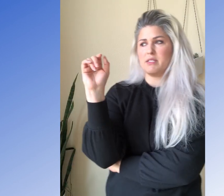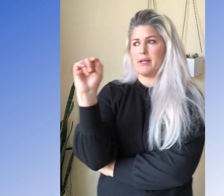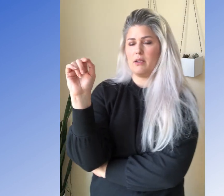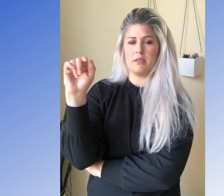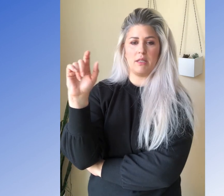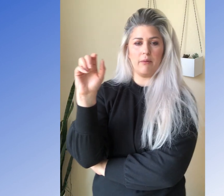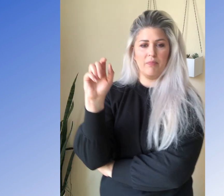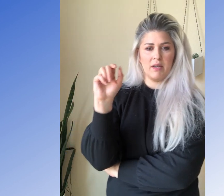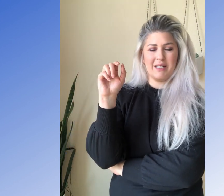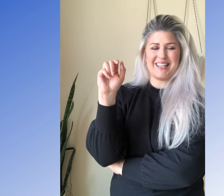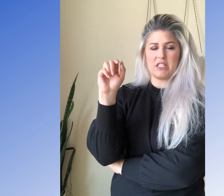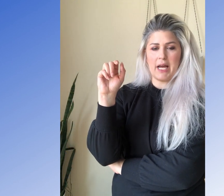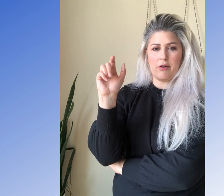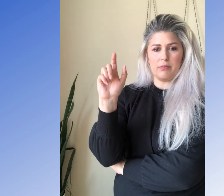I've been signing a lot today. Just get tired.